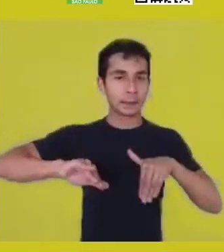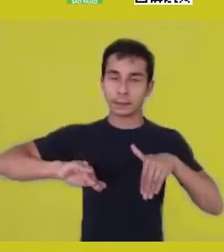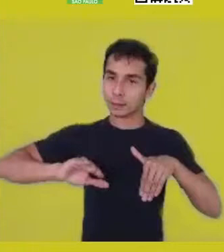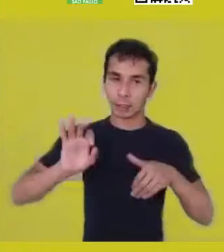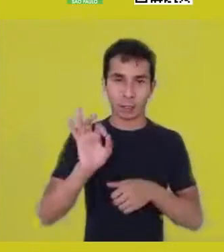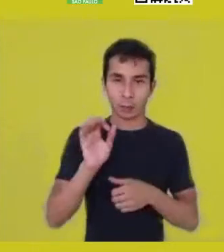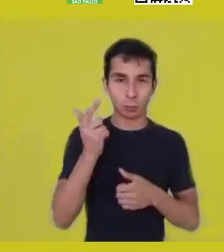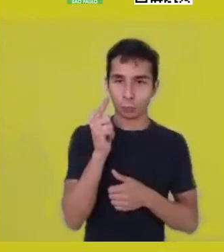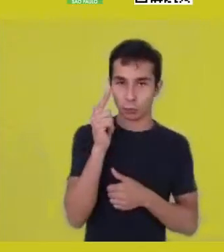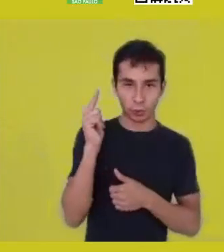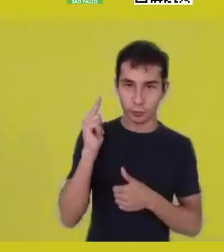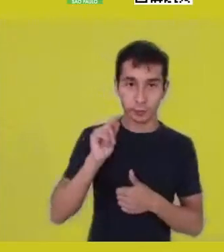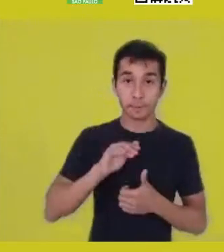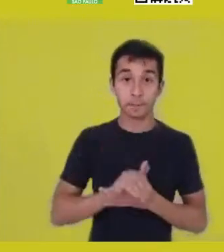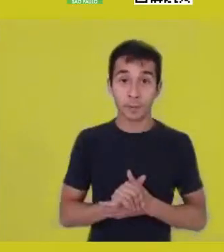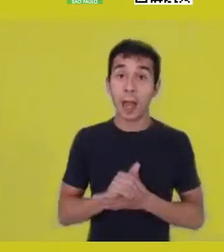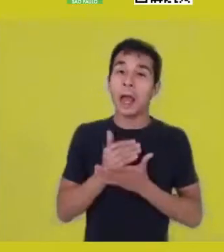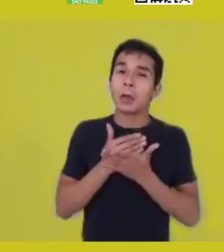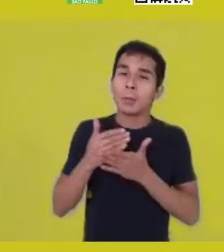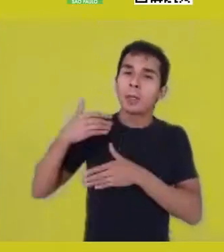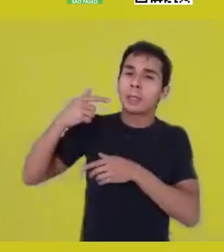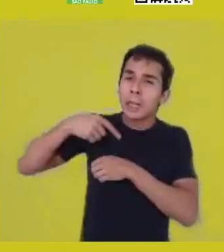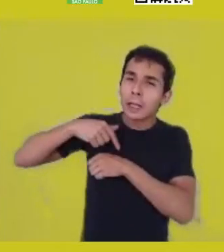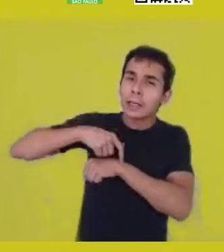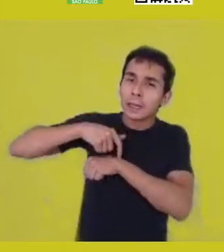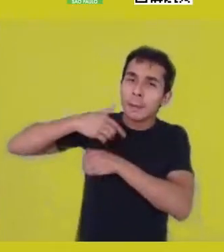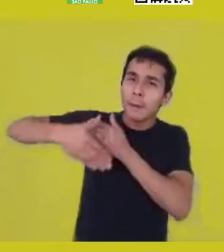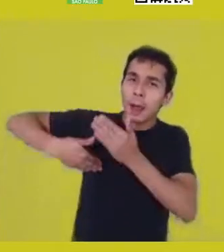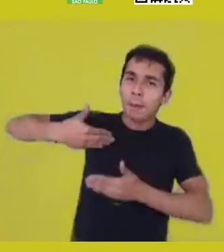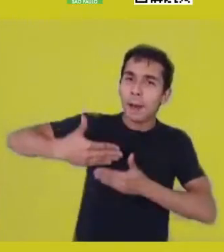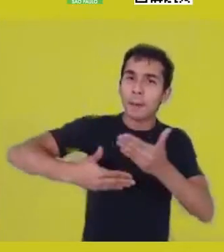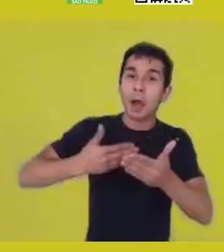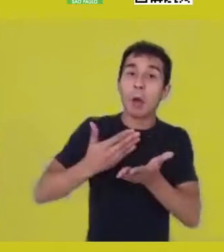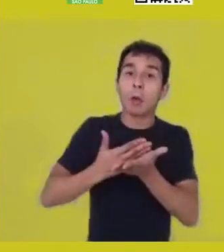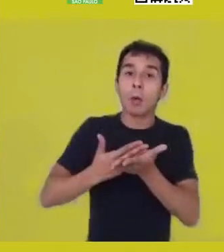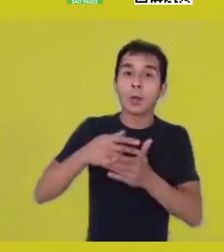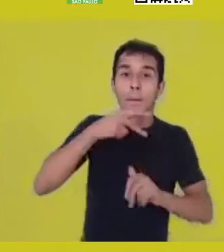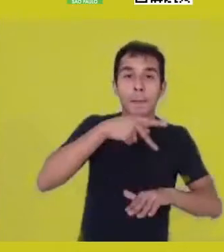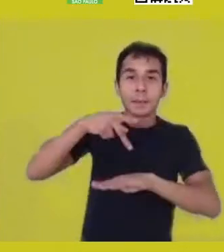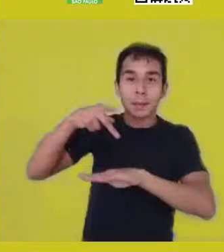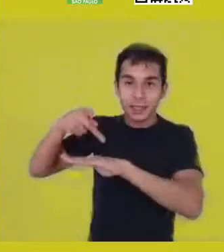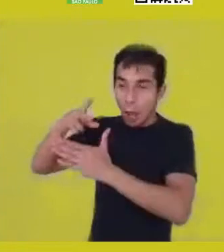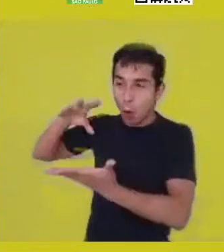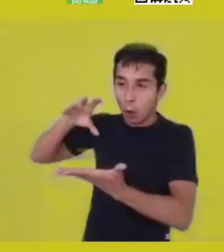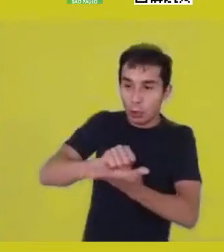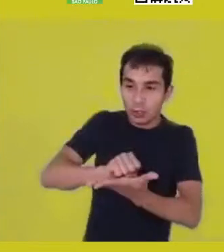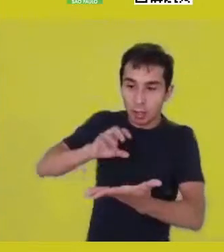the African populations bring in their body, which is this territory,